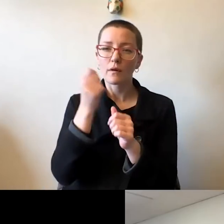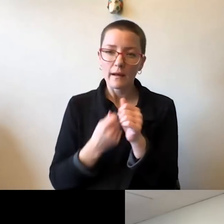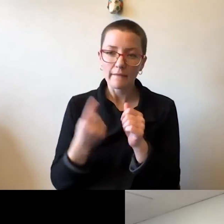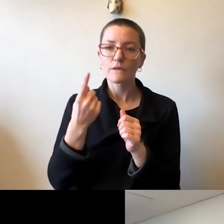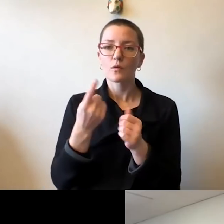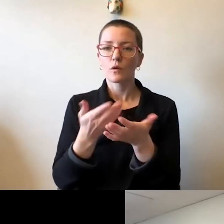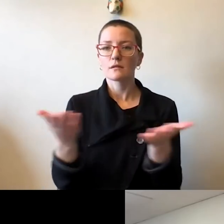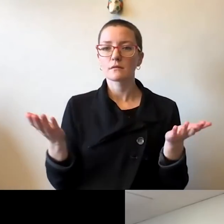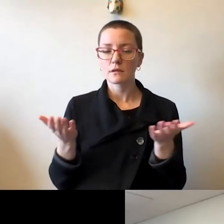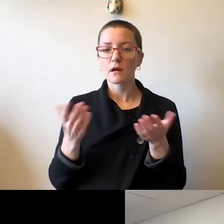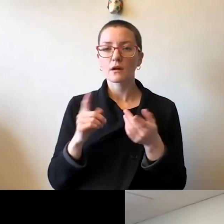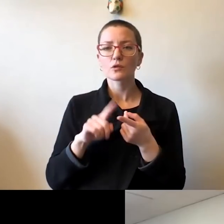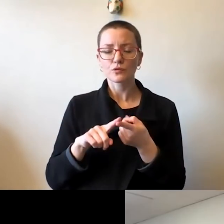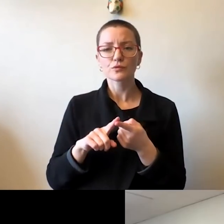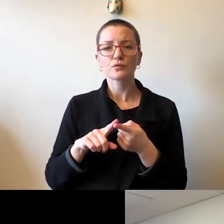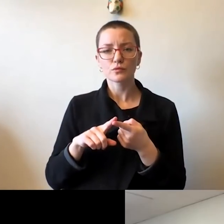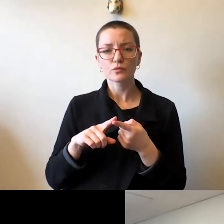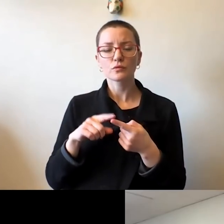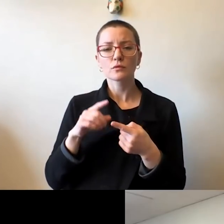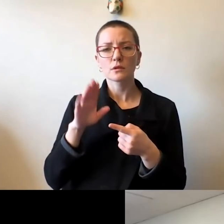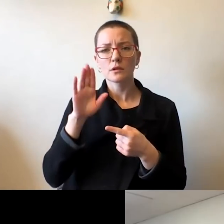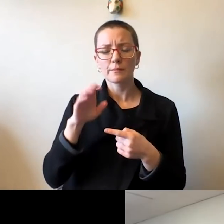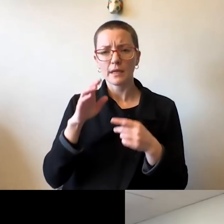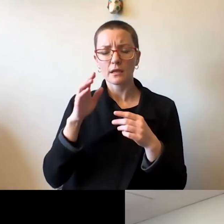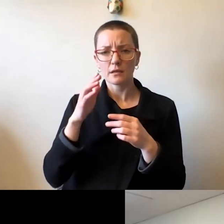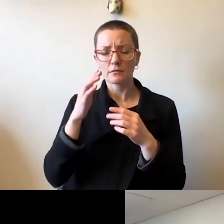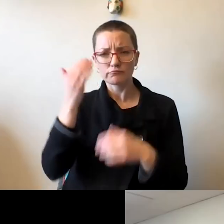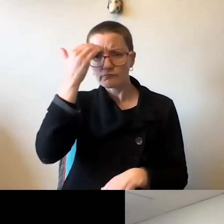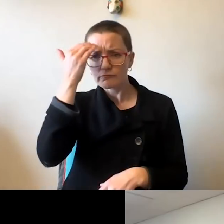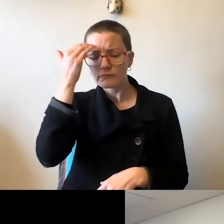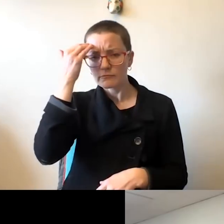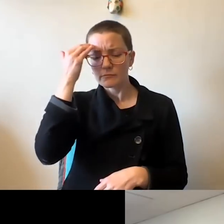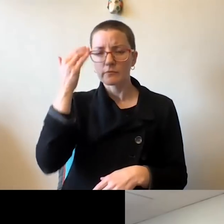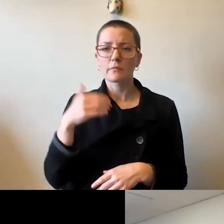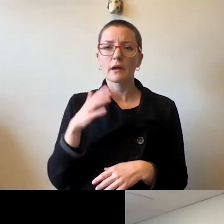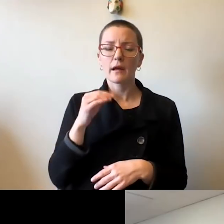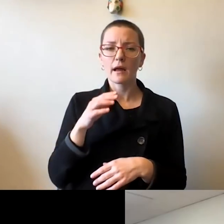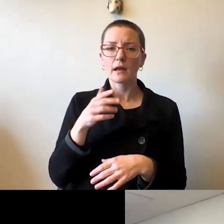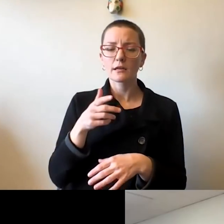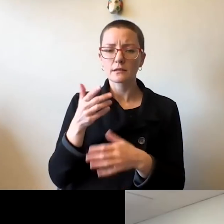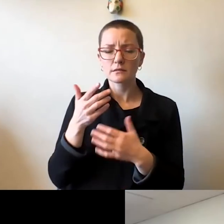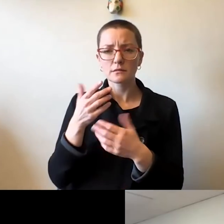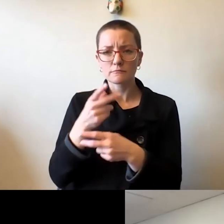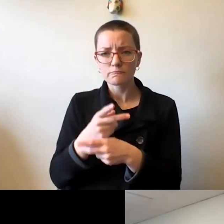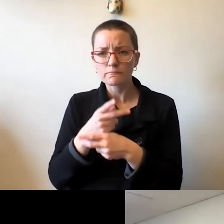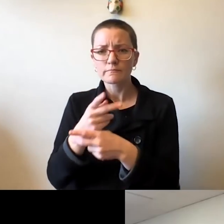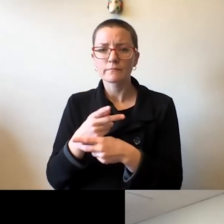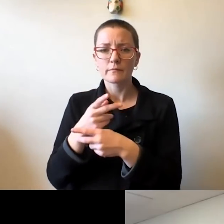to be even more diligent in our personal lives right now, as we prepare for next week's Thanksgiving holiday.